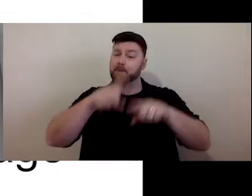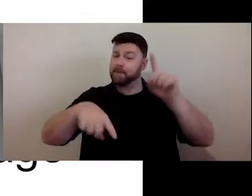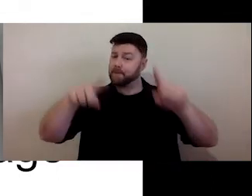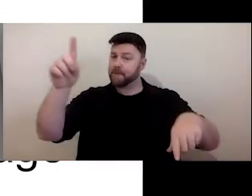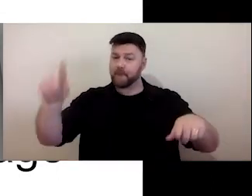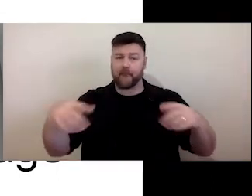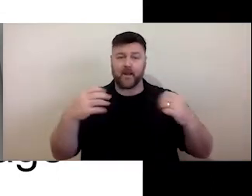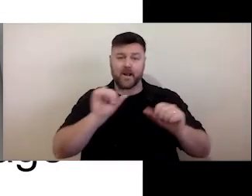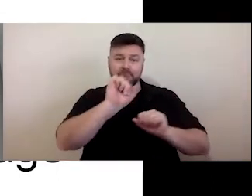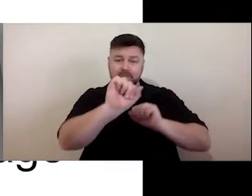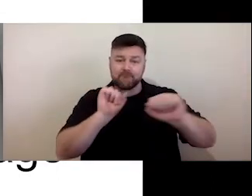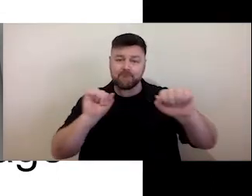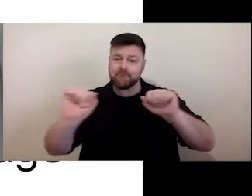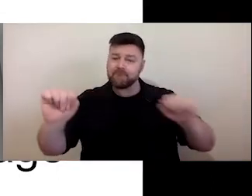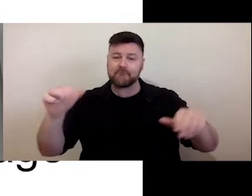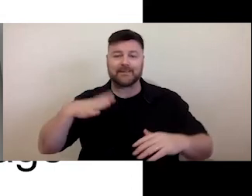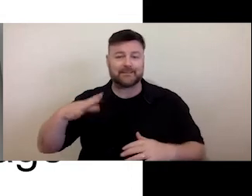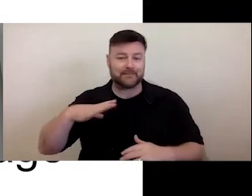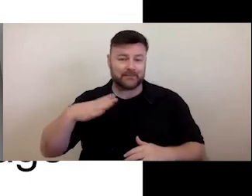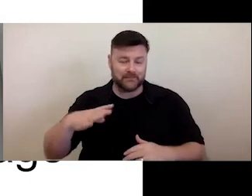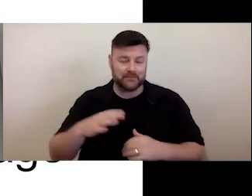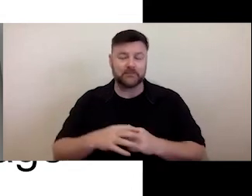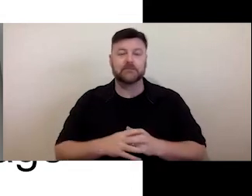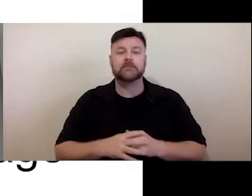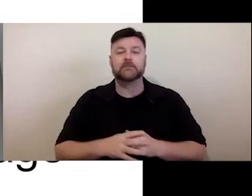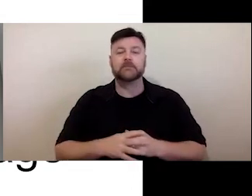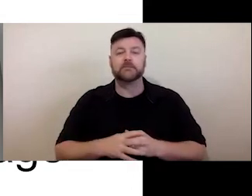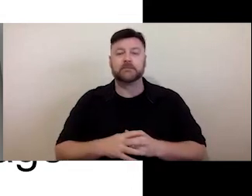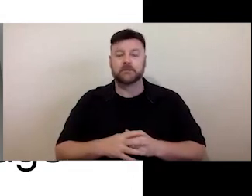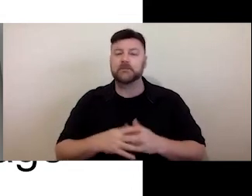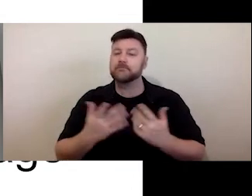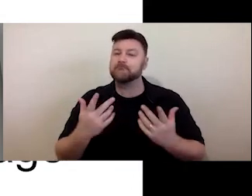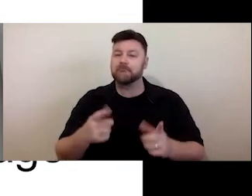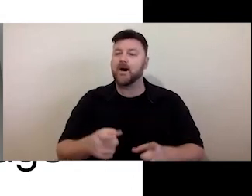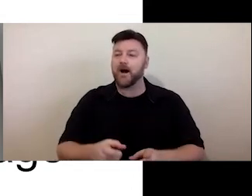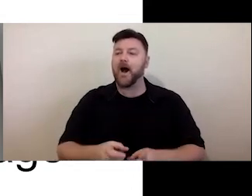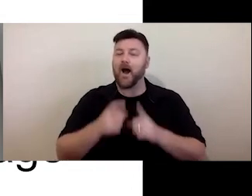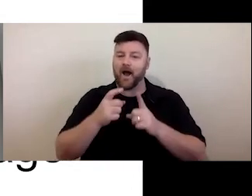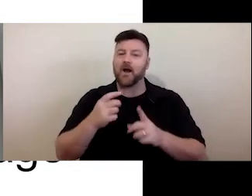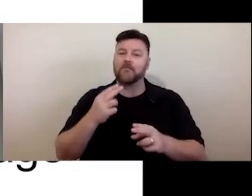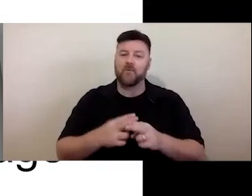individual requirements, it's very hard on something like a digital